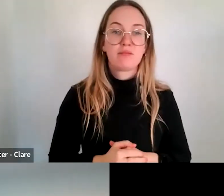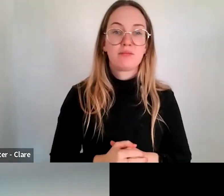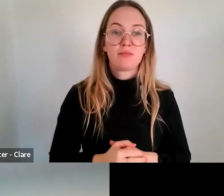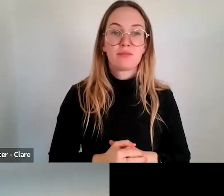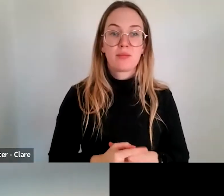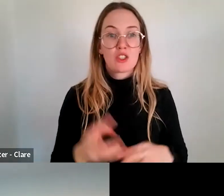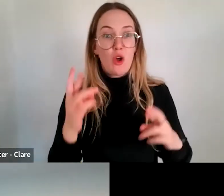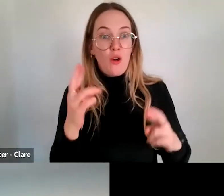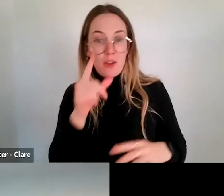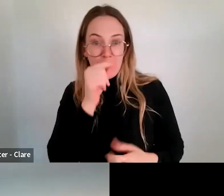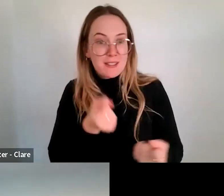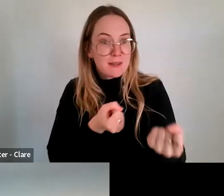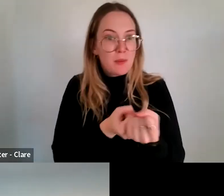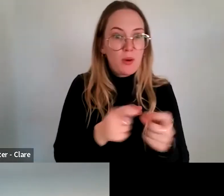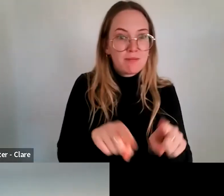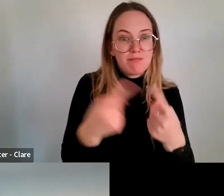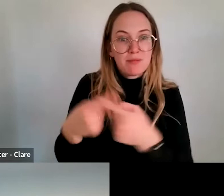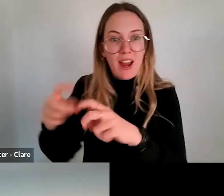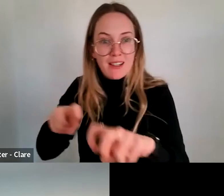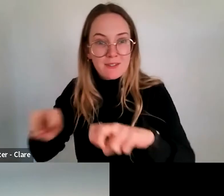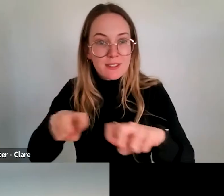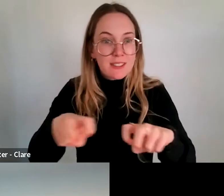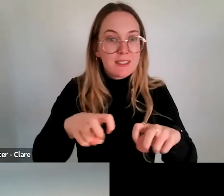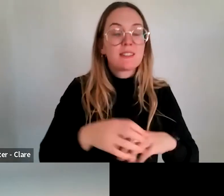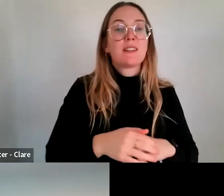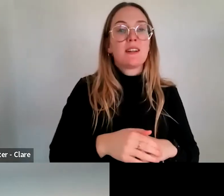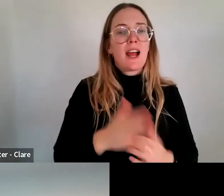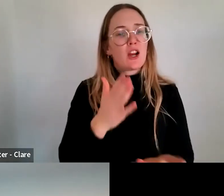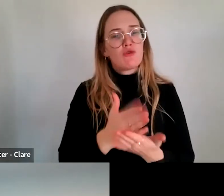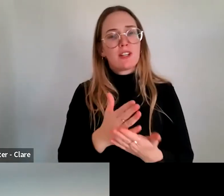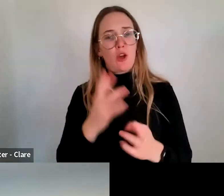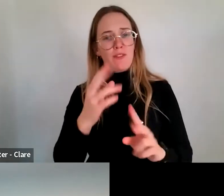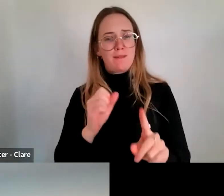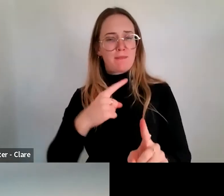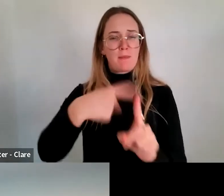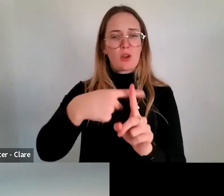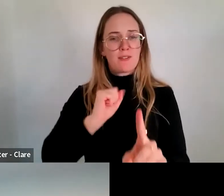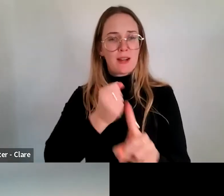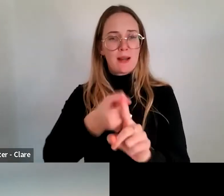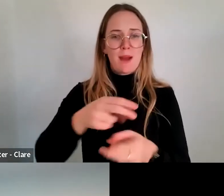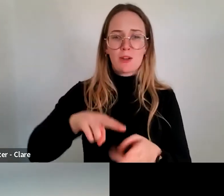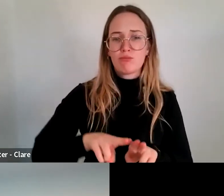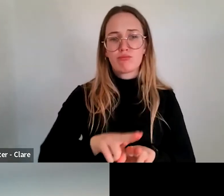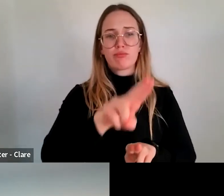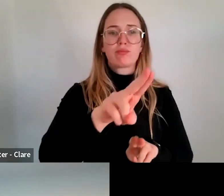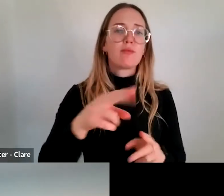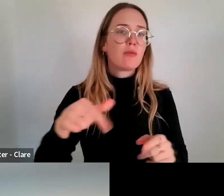activity and have real impact for the sector in Victoria. You know, we do